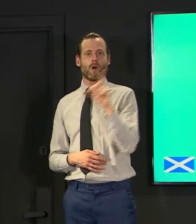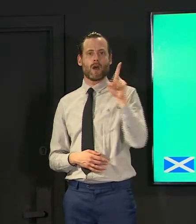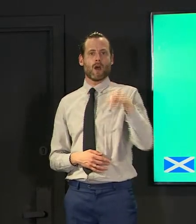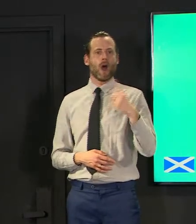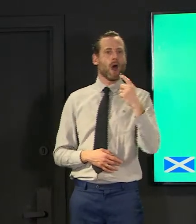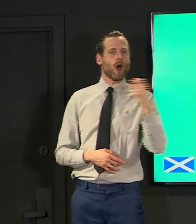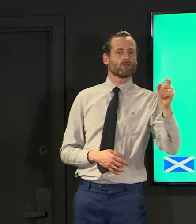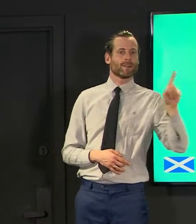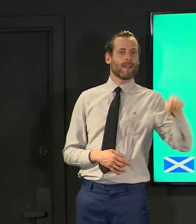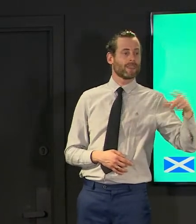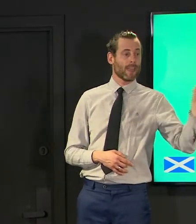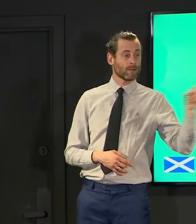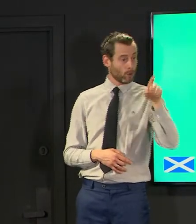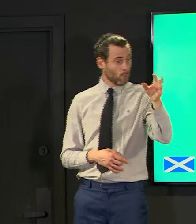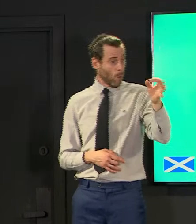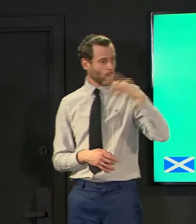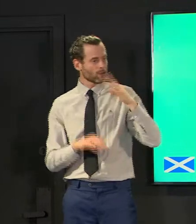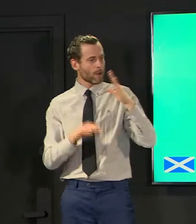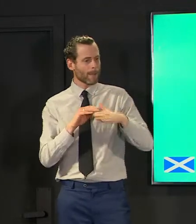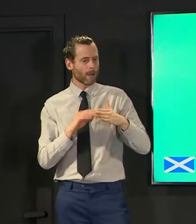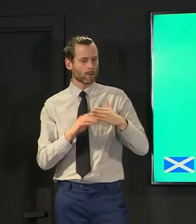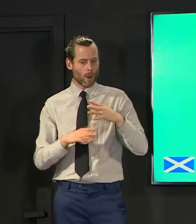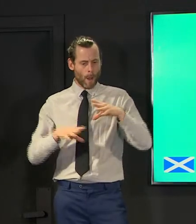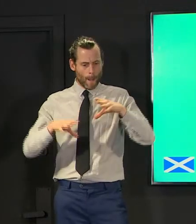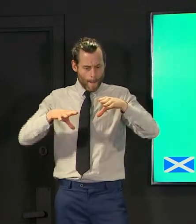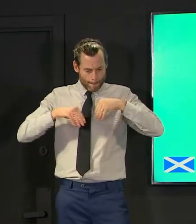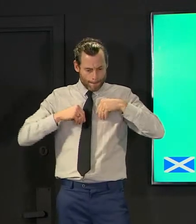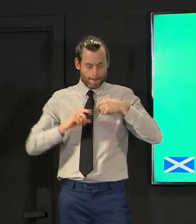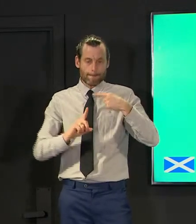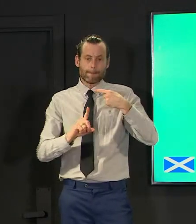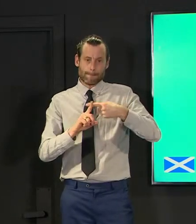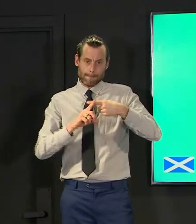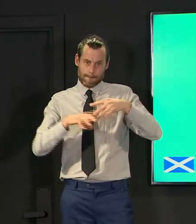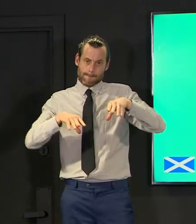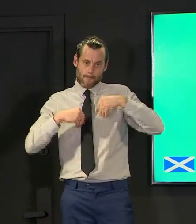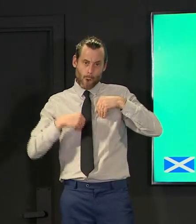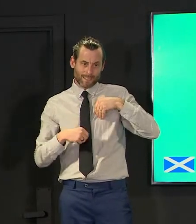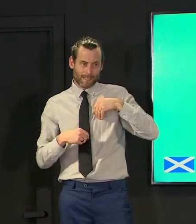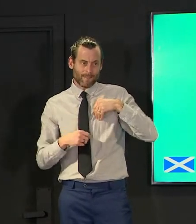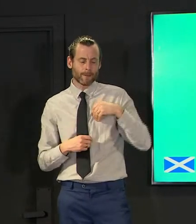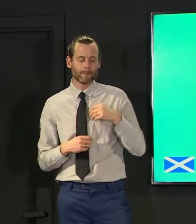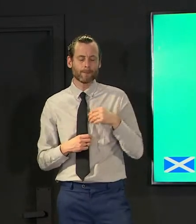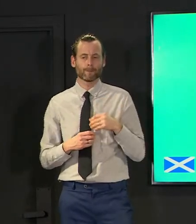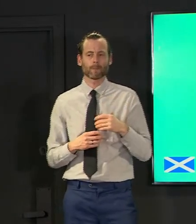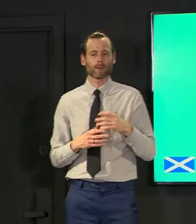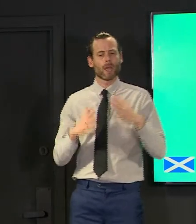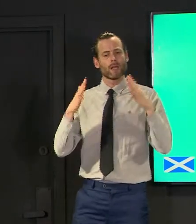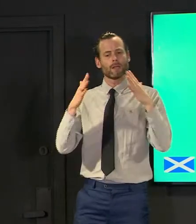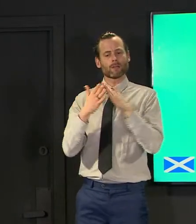is a good one we're looking at how to make that data point better the who have a variety of ways